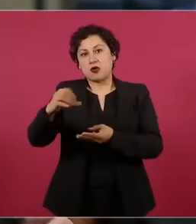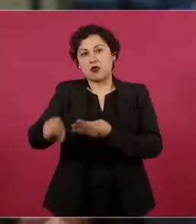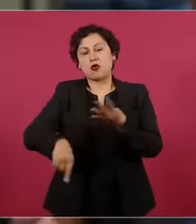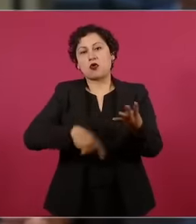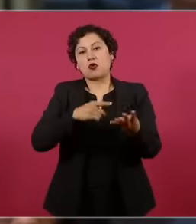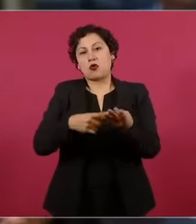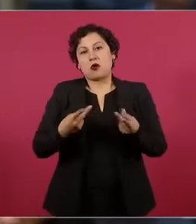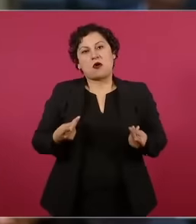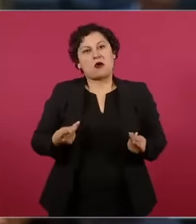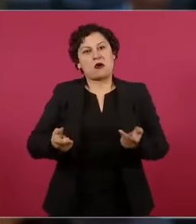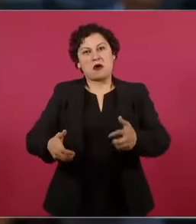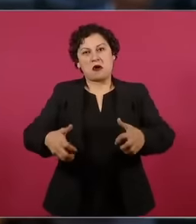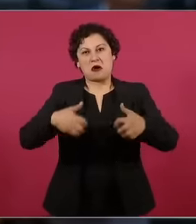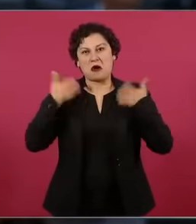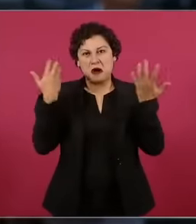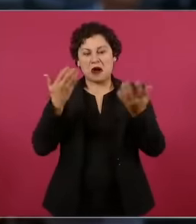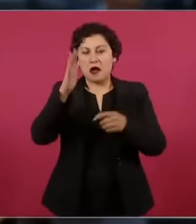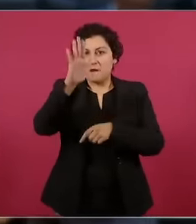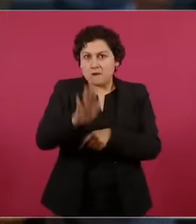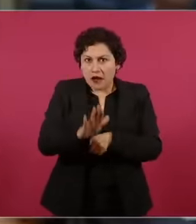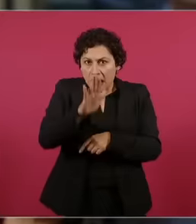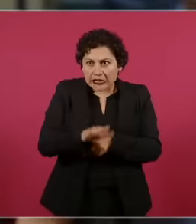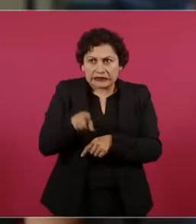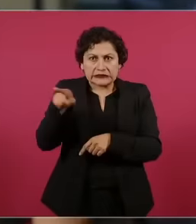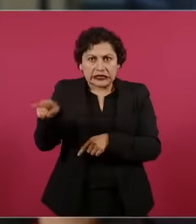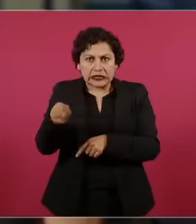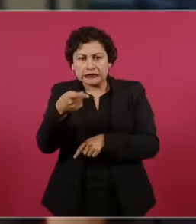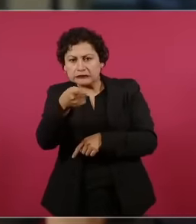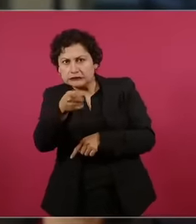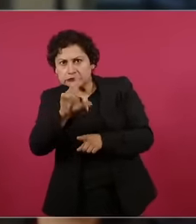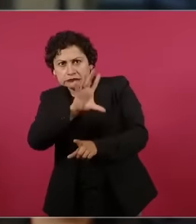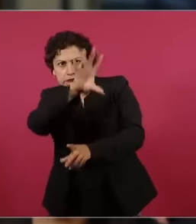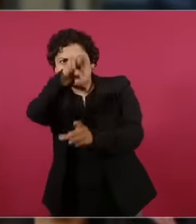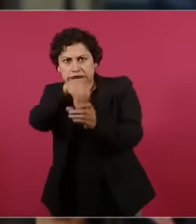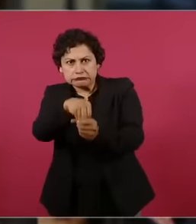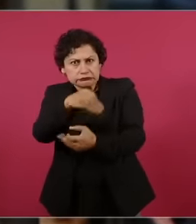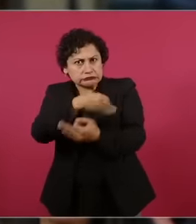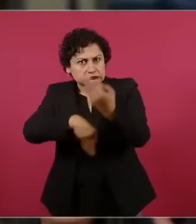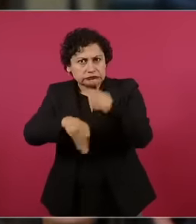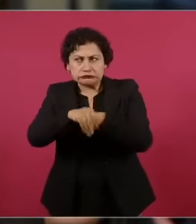this country, apparently not. So I would like to know a little more about your opinion about these